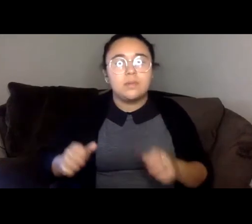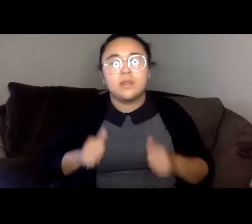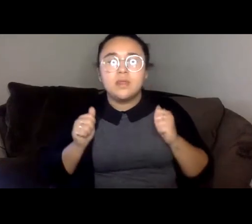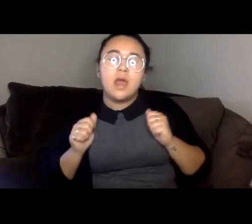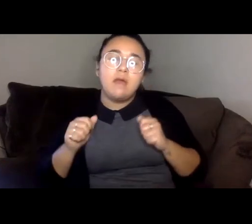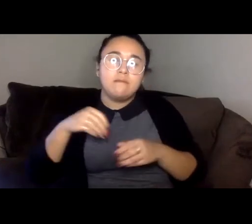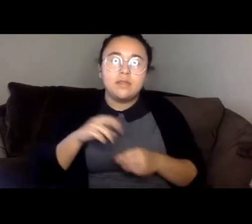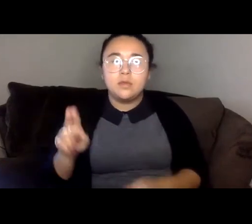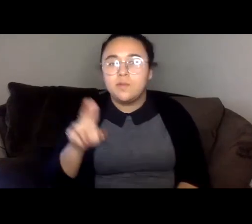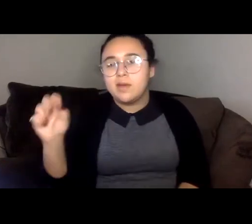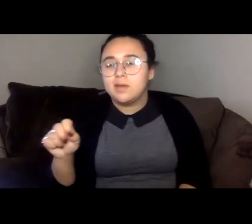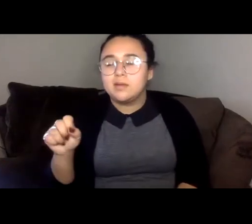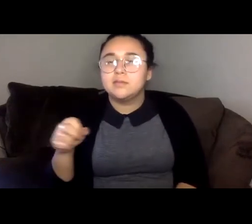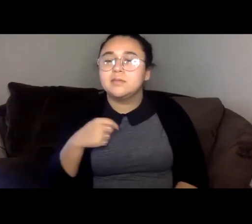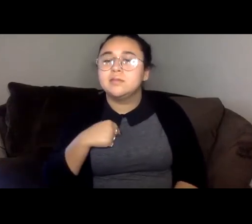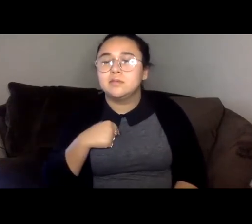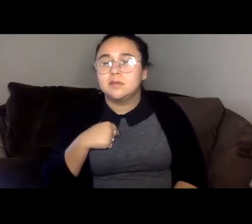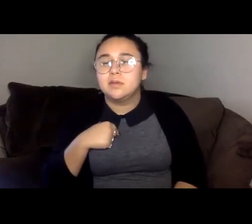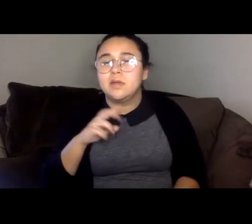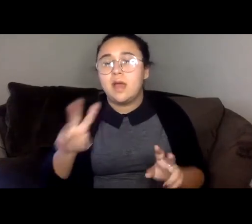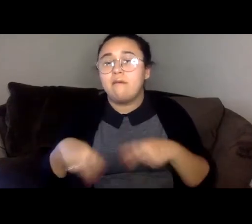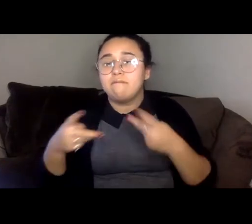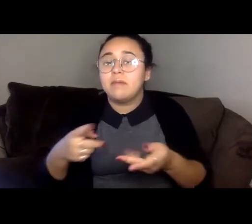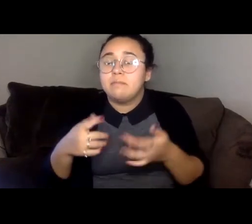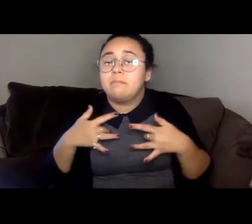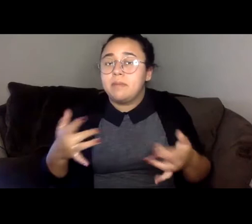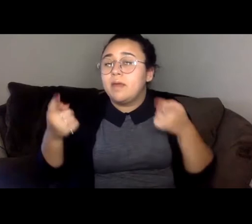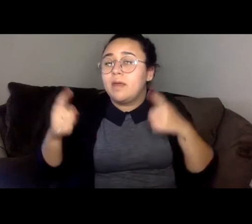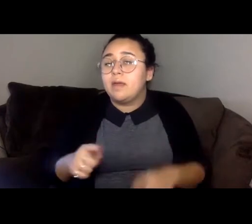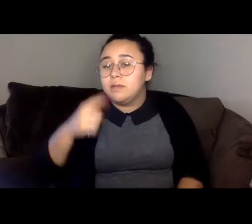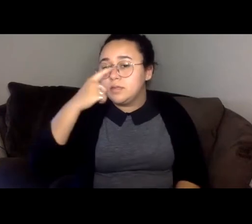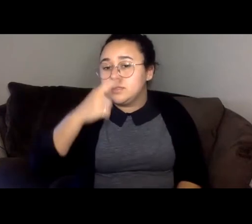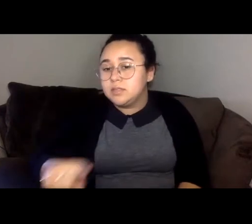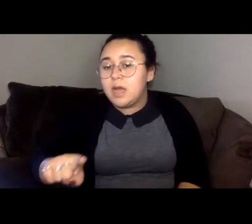So I wanted to reverse what's usually happened, which is that Thailand described as this exotic